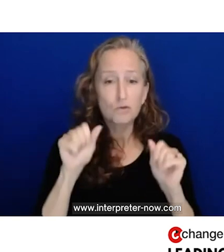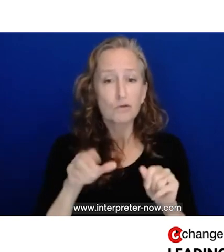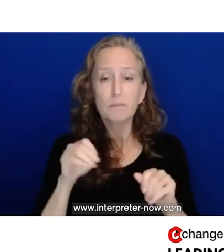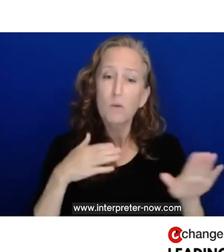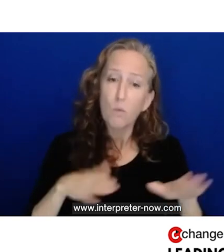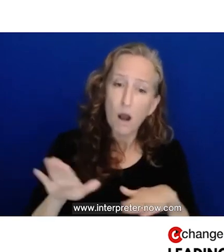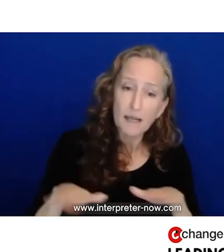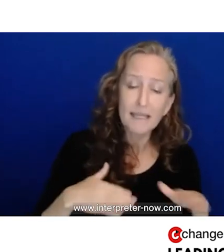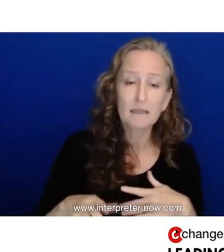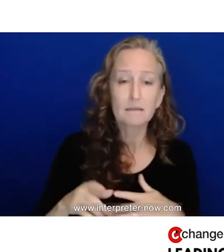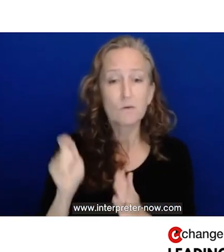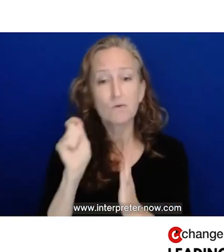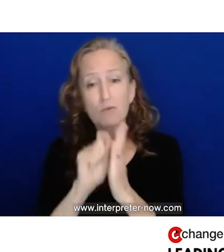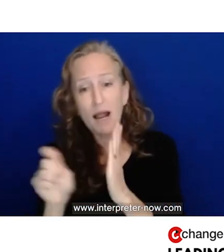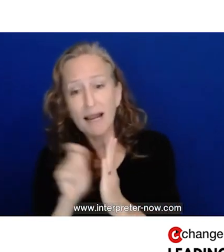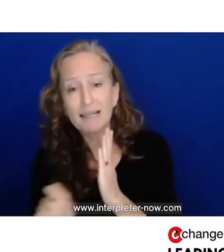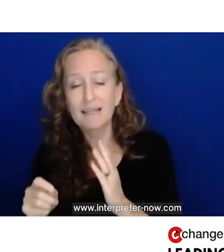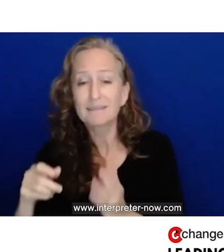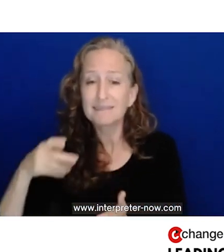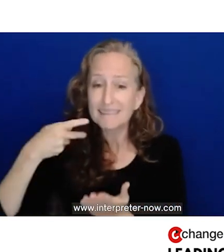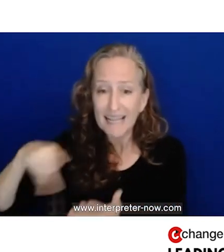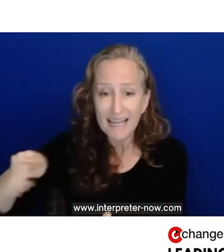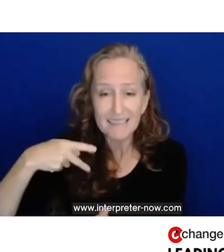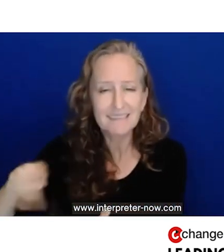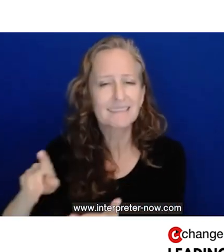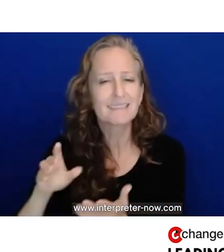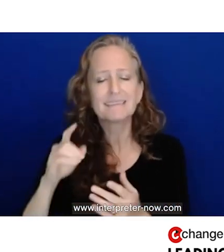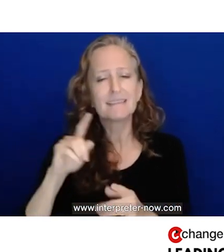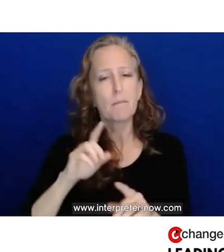meditation, it could be a dancing meditation. All kinds of different mindfulness practices